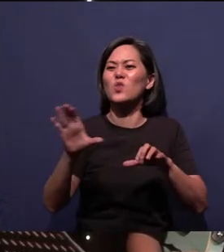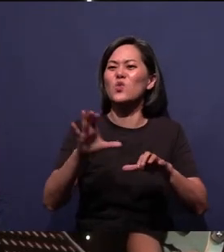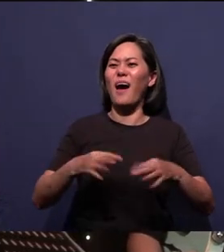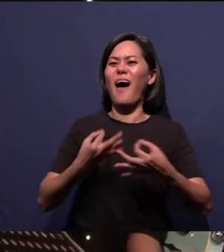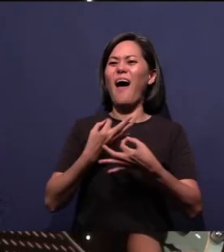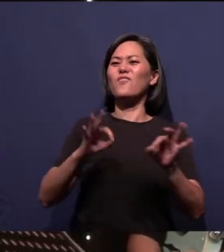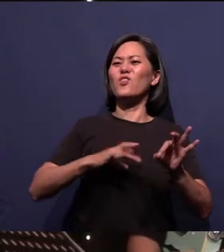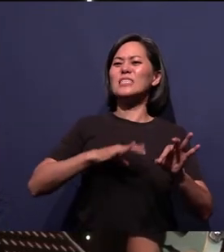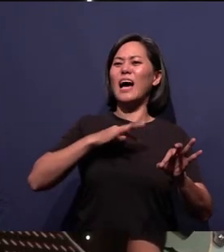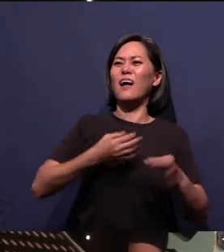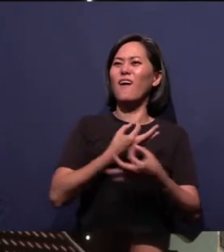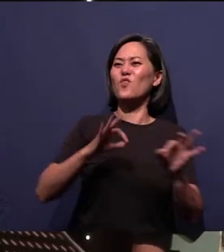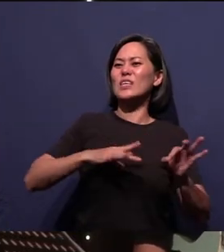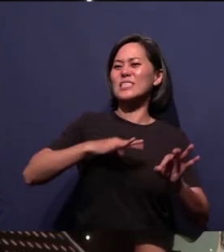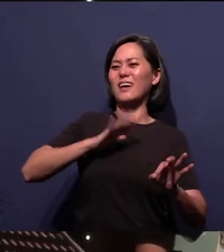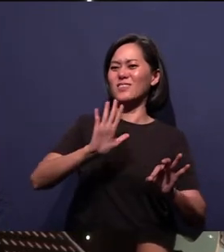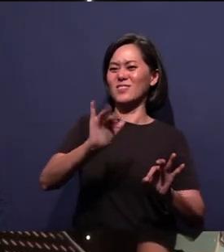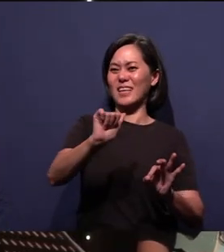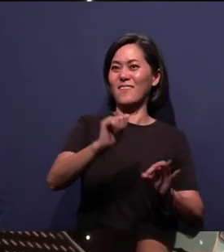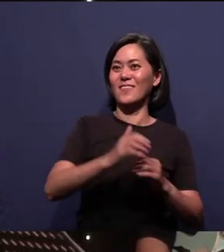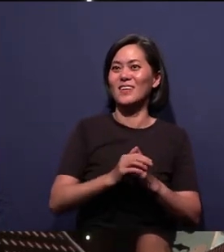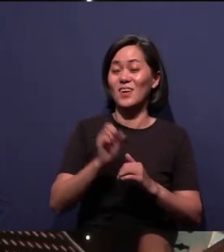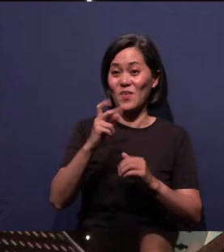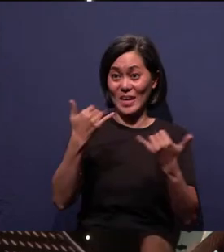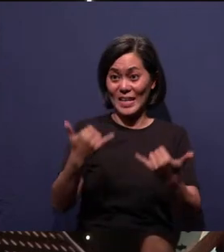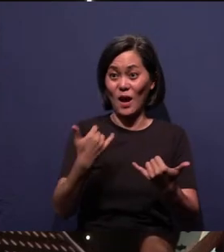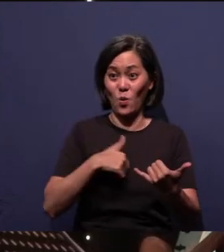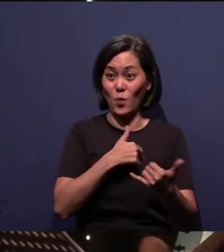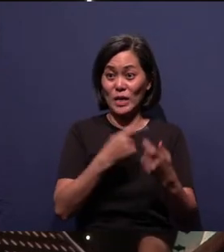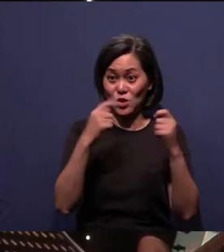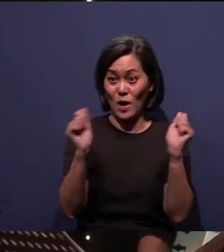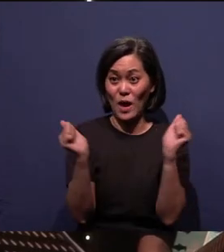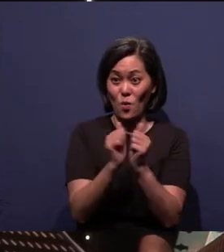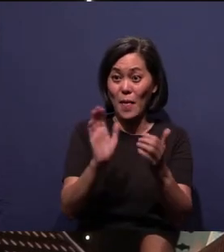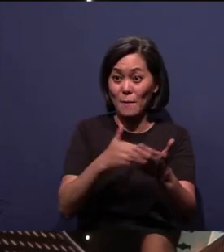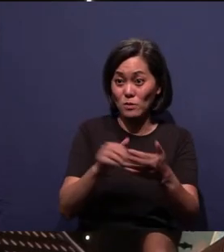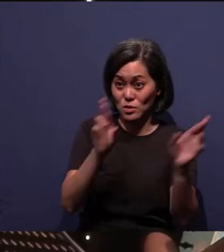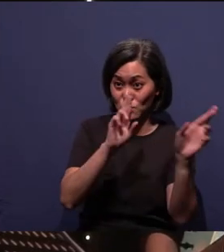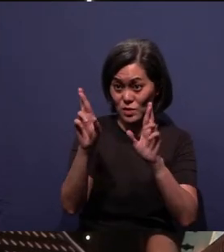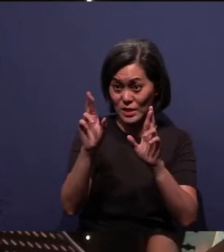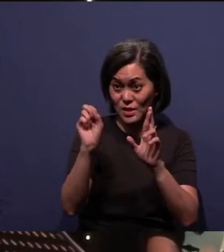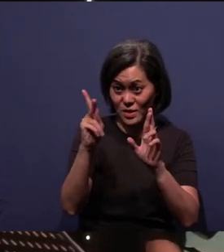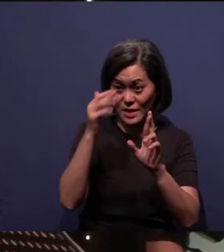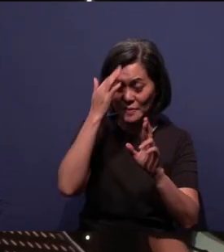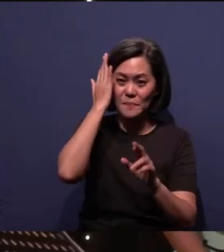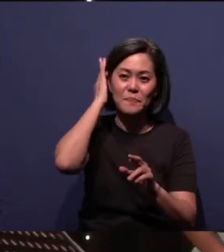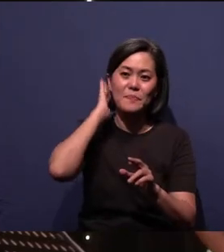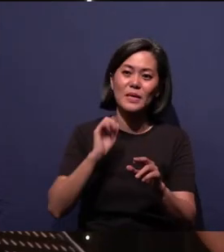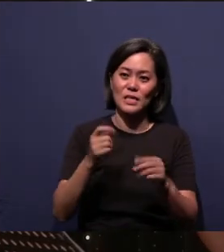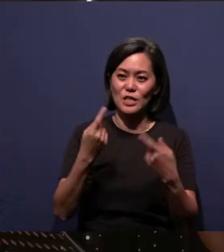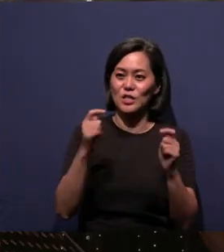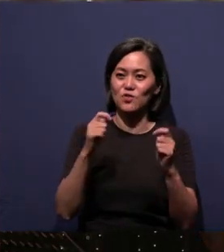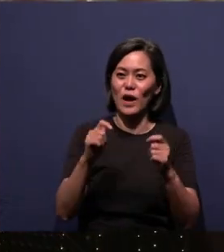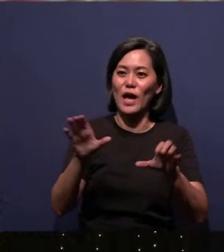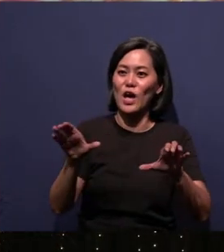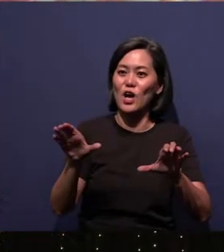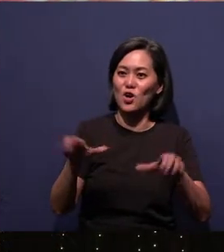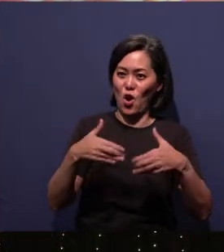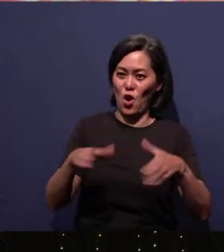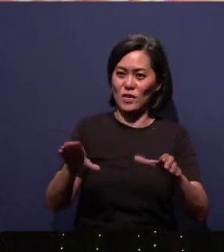for this last line, okay. All right, now let's try that with the music. Are you ready? Okay, just try just the chorus first, huh. I'm so blessed.